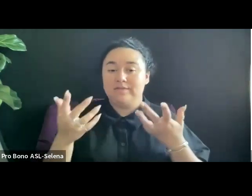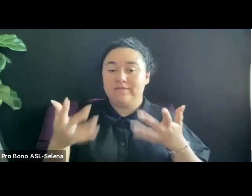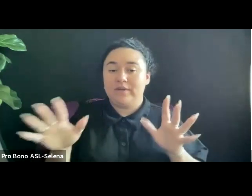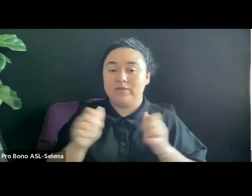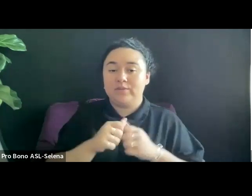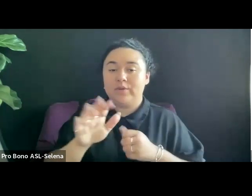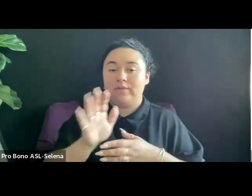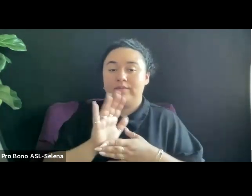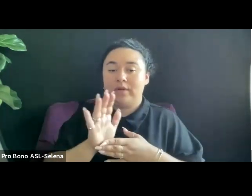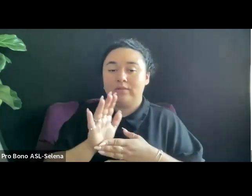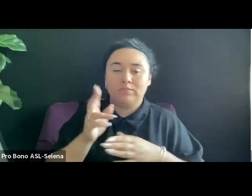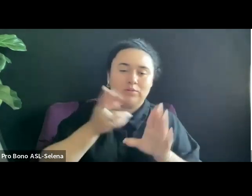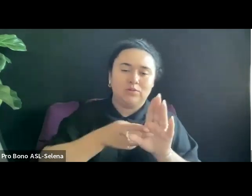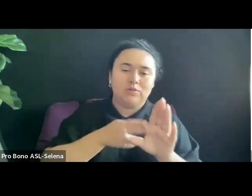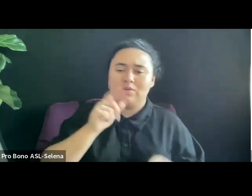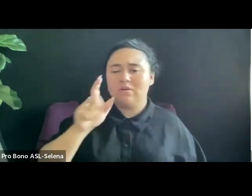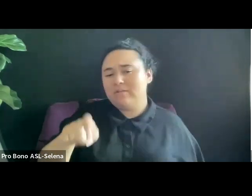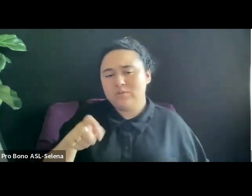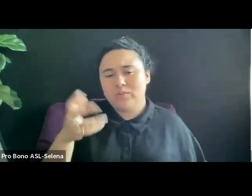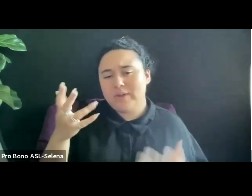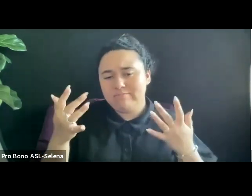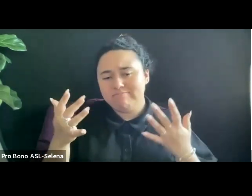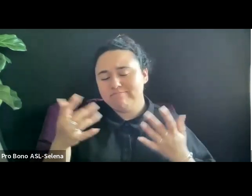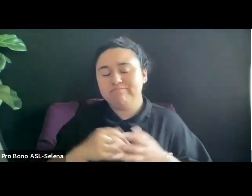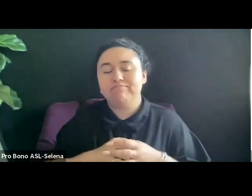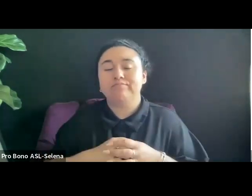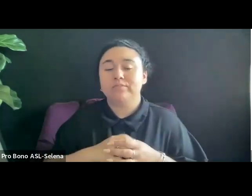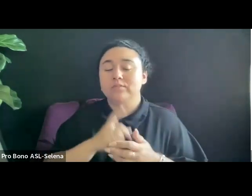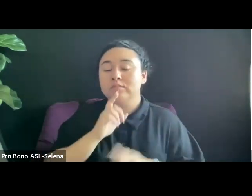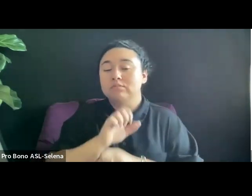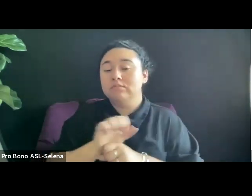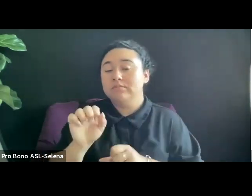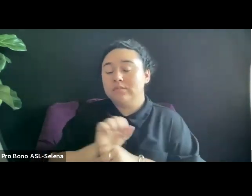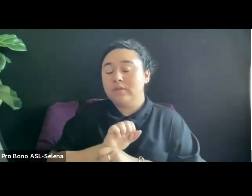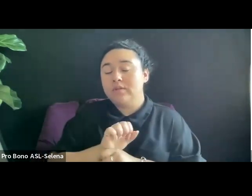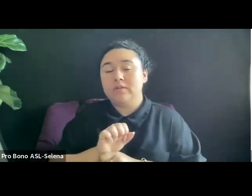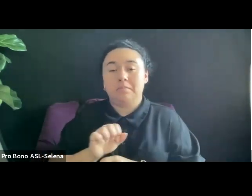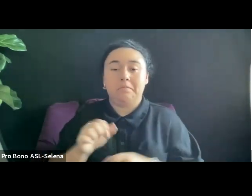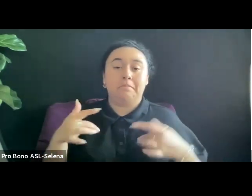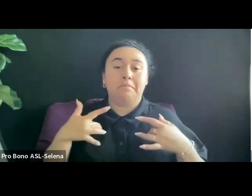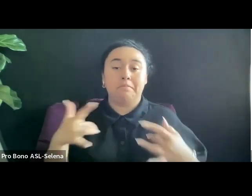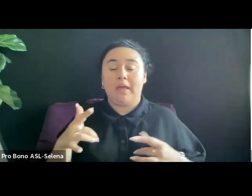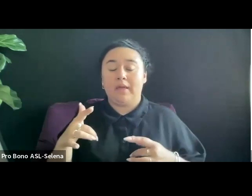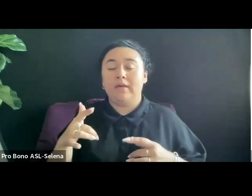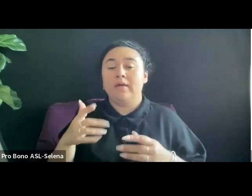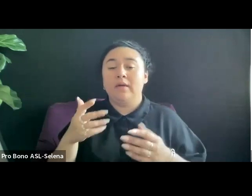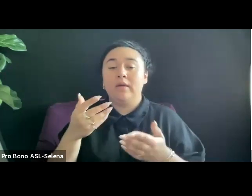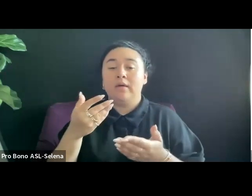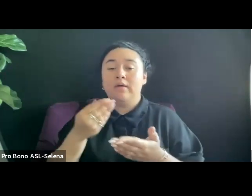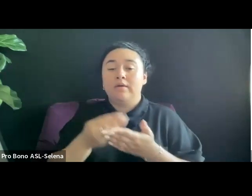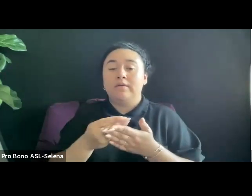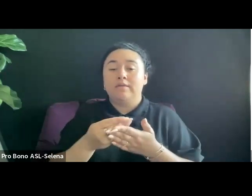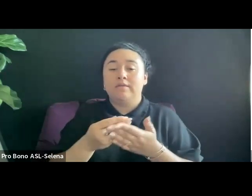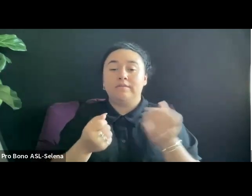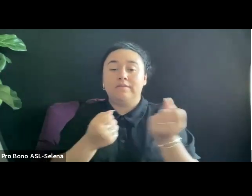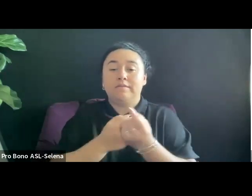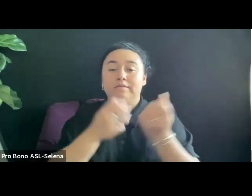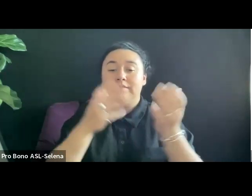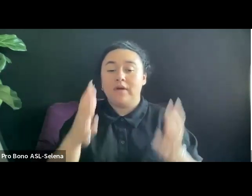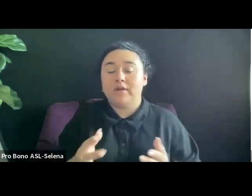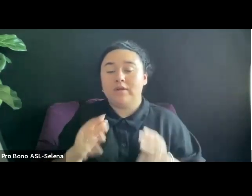IN FACT THE TREND OF FUNDERS AND DISTRIBUTORS GETTING INVOLVED IN FILMS BEFORE THEY ARE COMPLETE IS